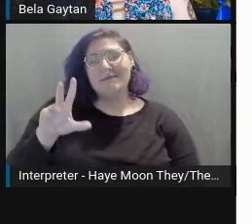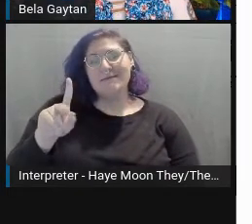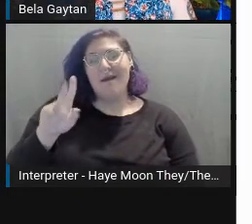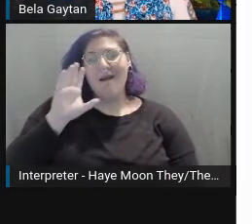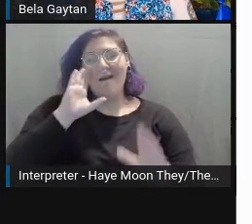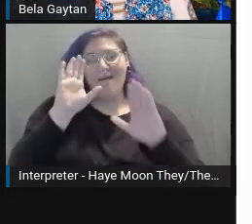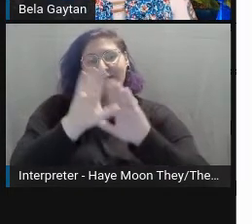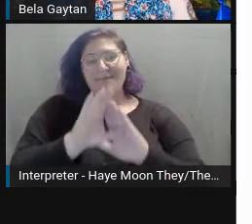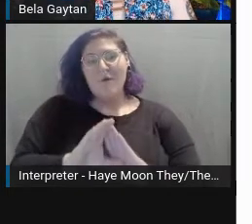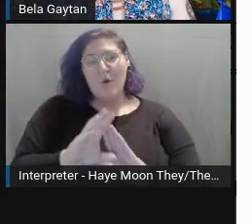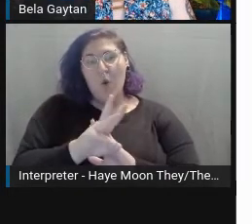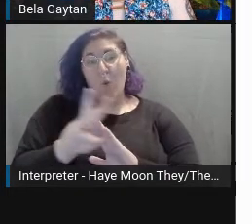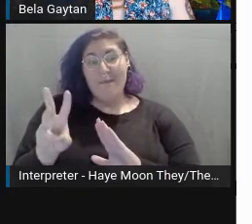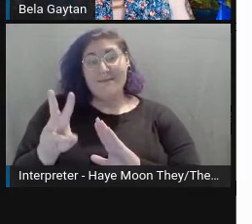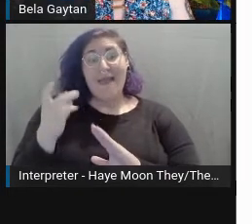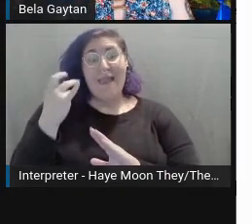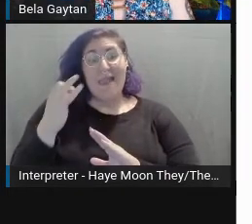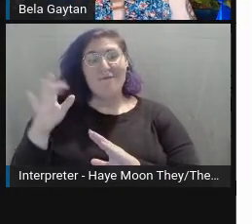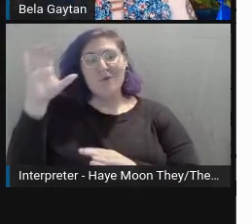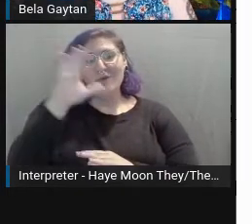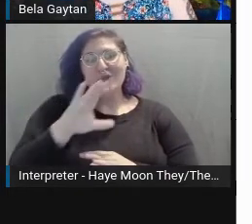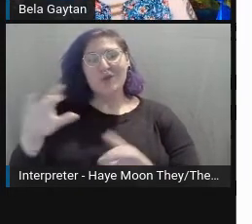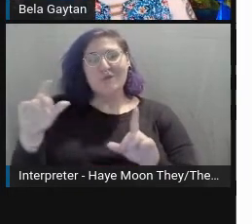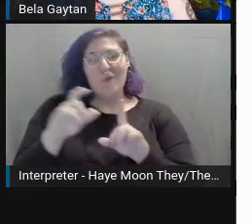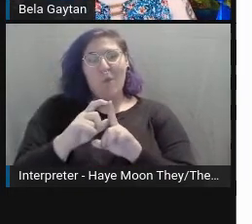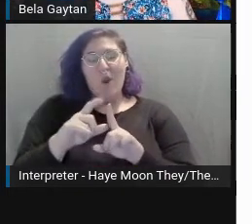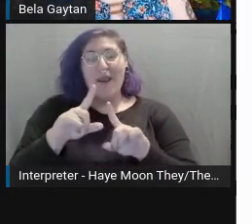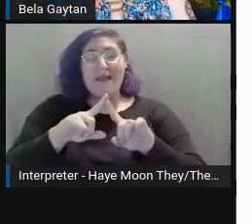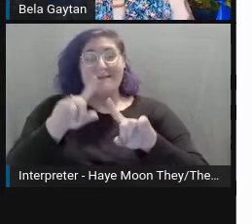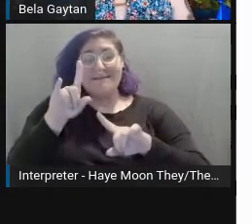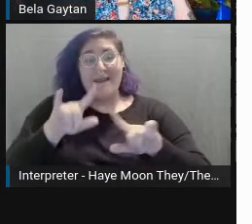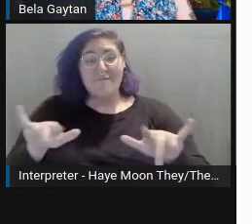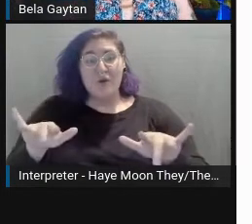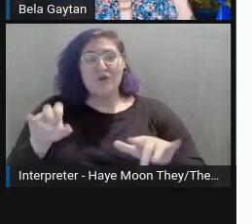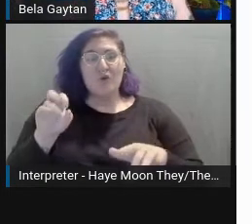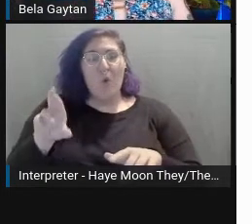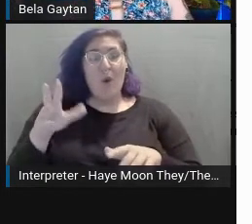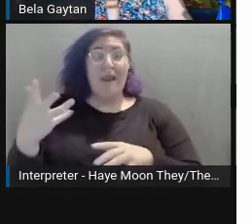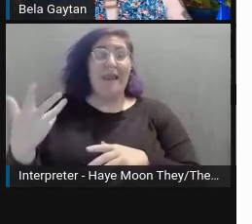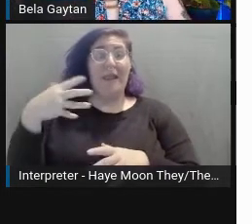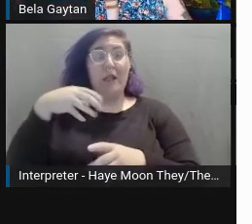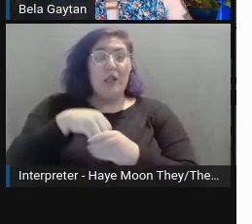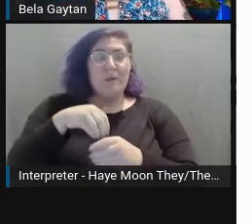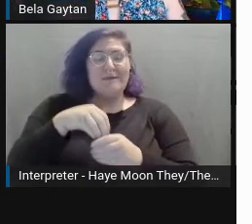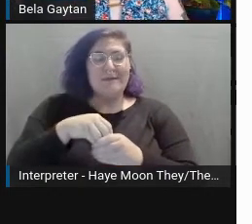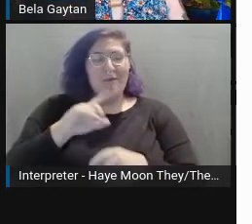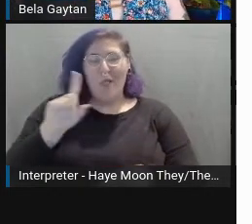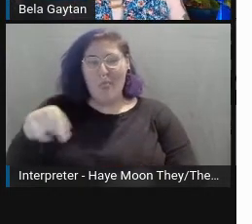if you search for diverse or inclusive photos, the only thing that's going to be diverse and inclusive